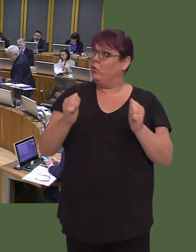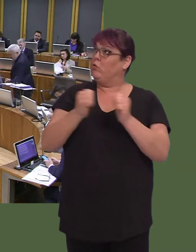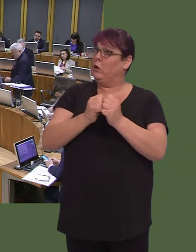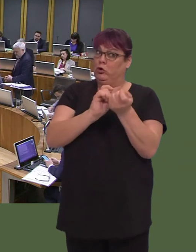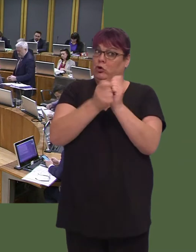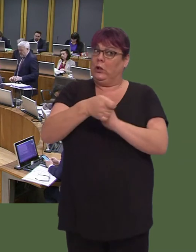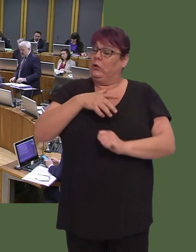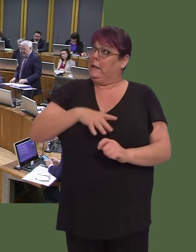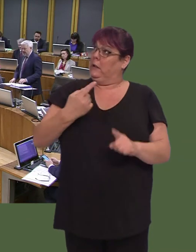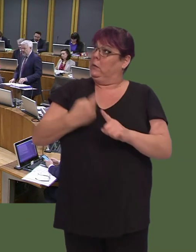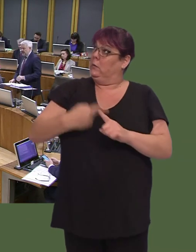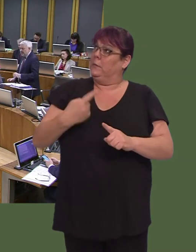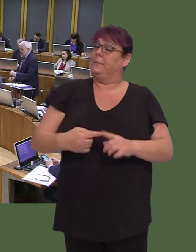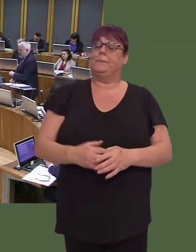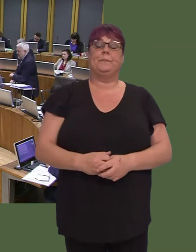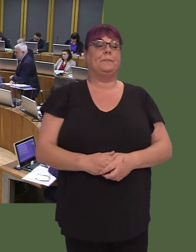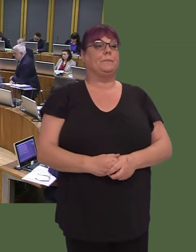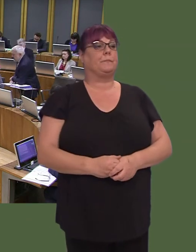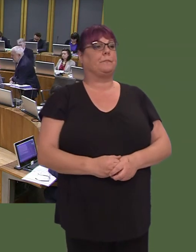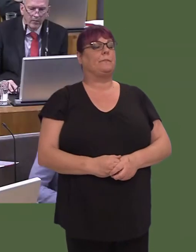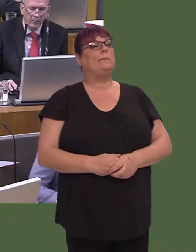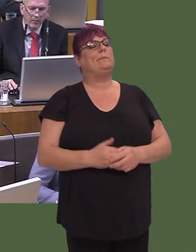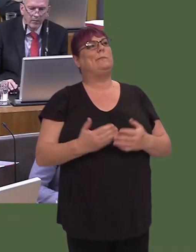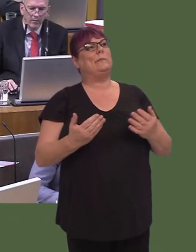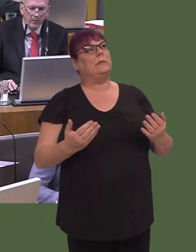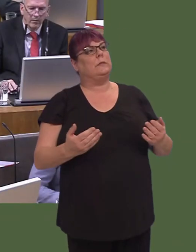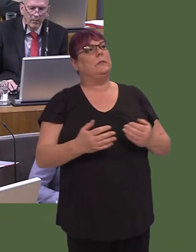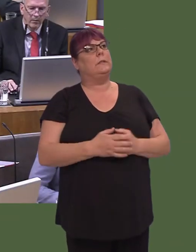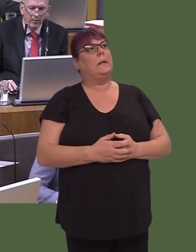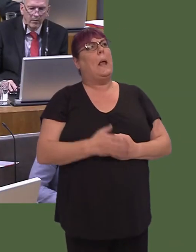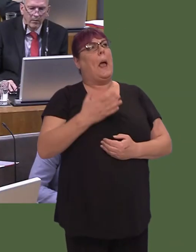lle mae yna lot fawr o fflatiau yn cael eu hadeiladu, rhai ohonyn nhwín ail gartrefi?